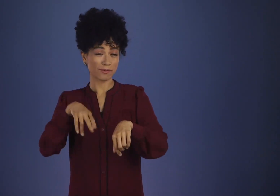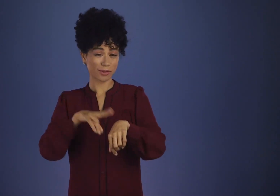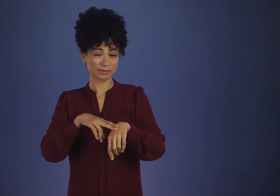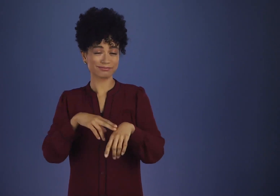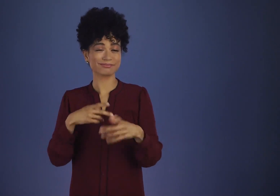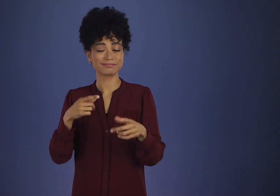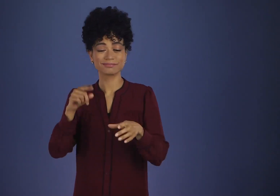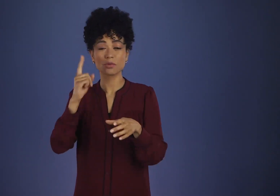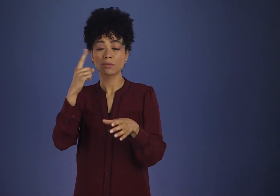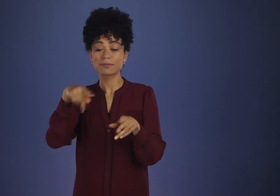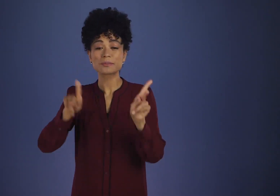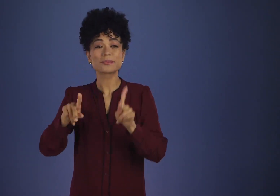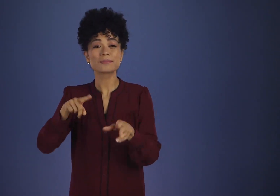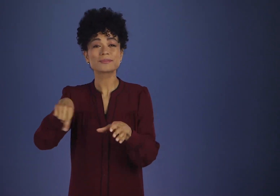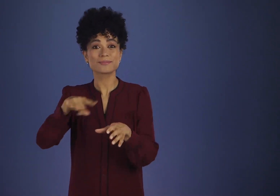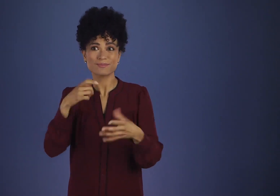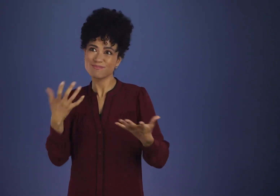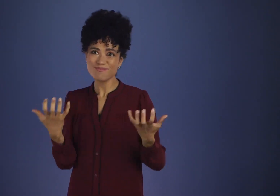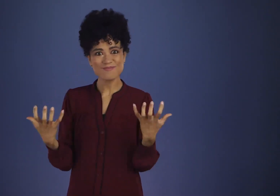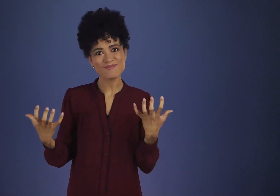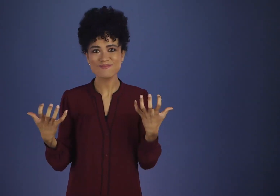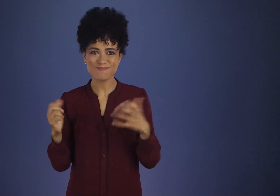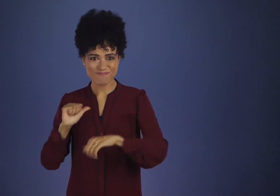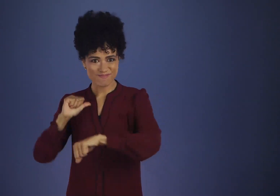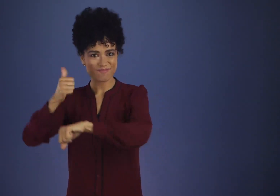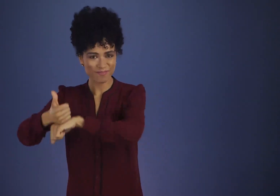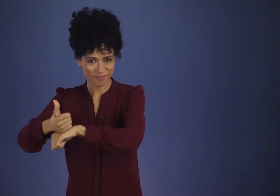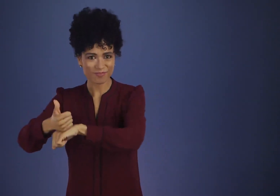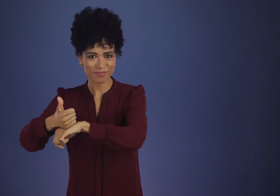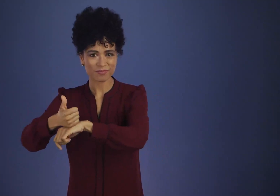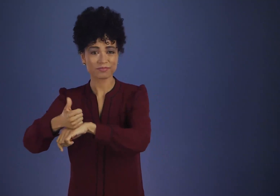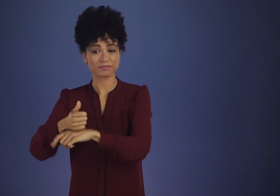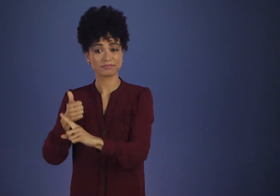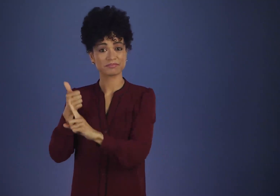Of course, there was a promoter in the deal — a superpromoter.